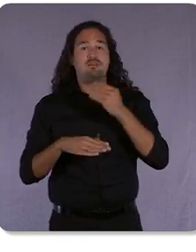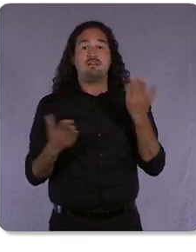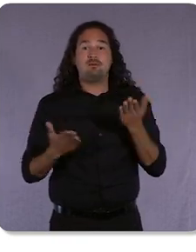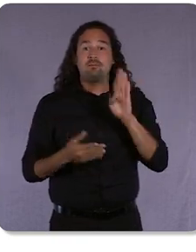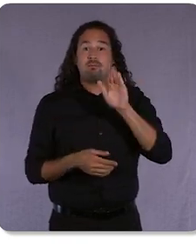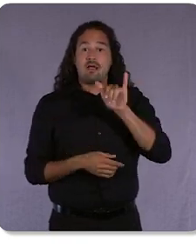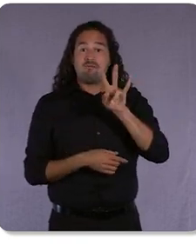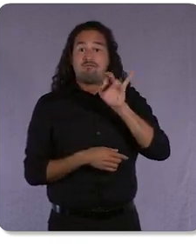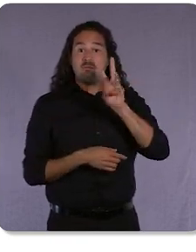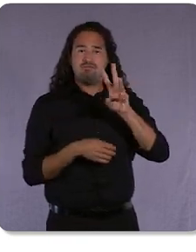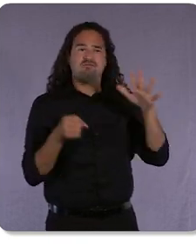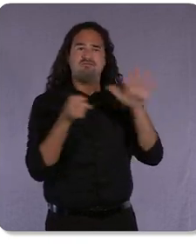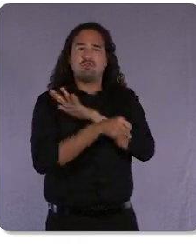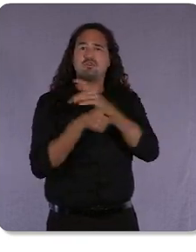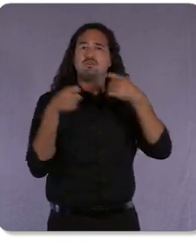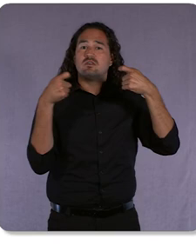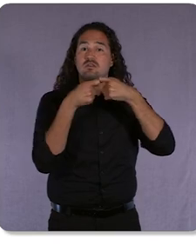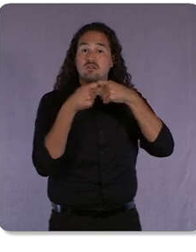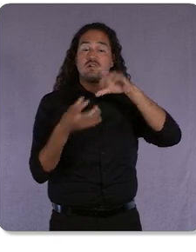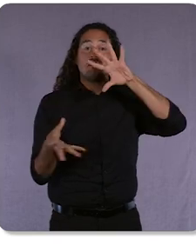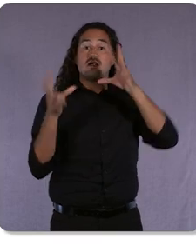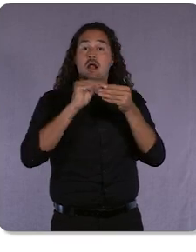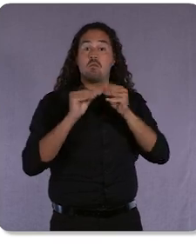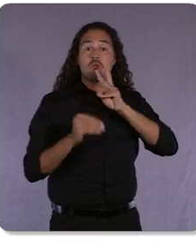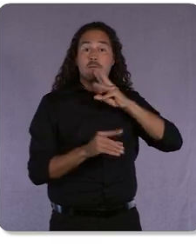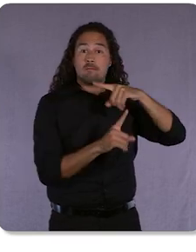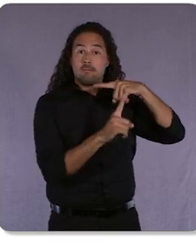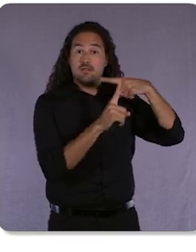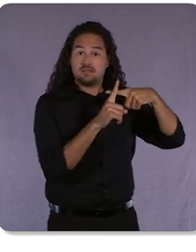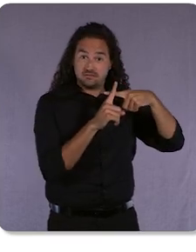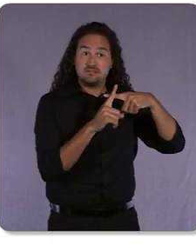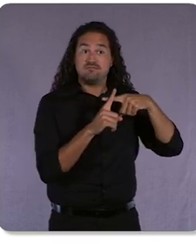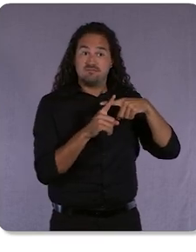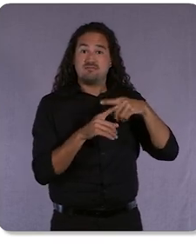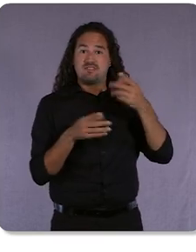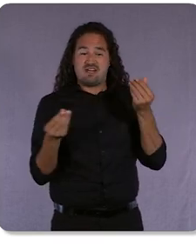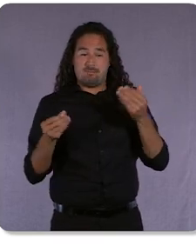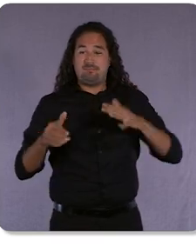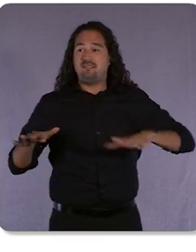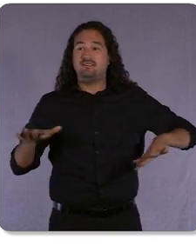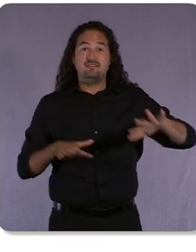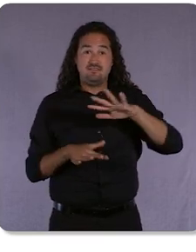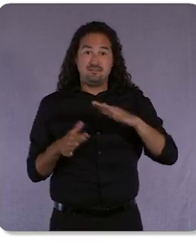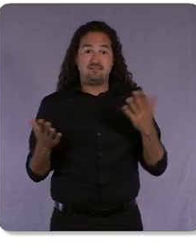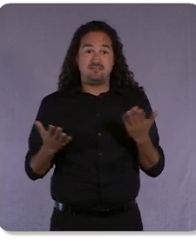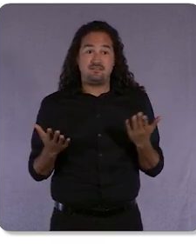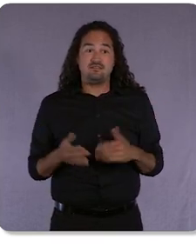largest geothermal installation in North America. It has first-of-its-kind dragonscale solar skin